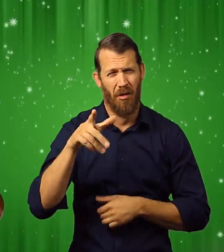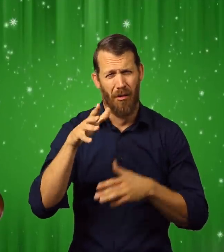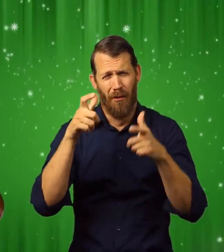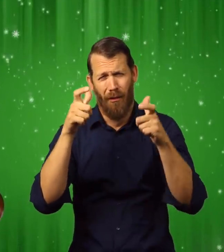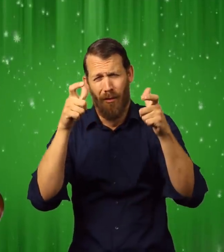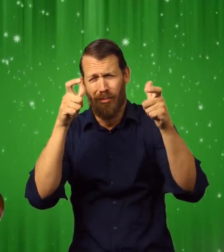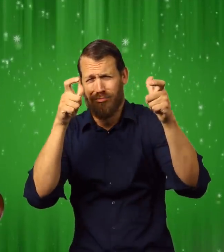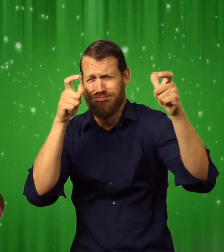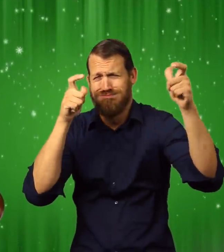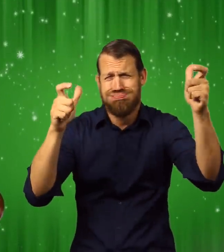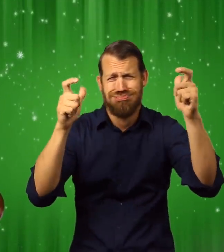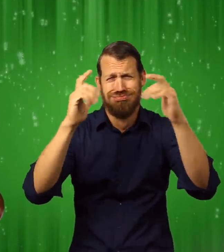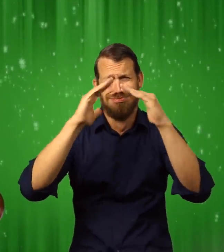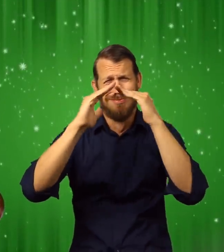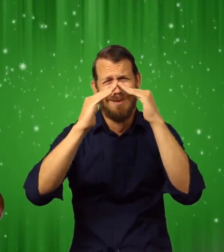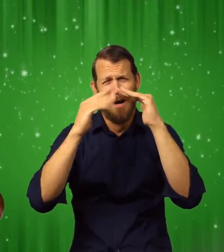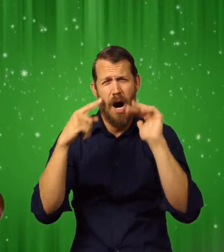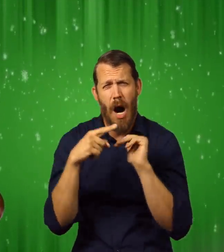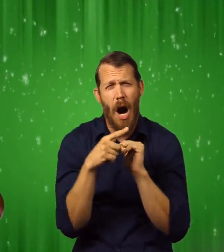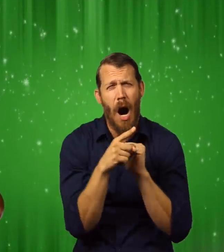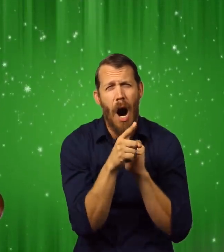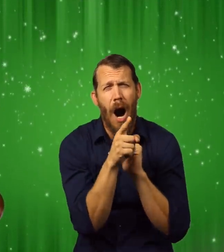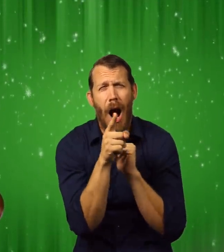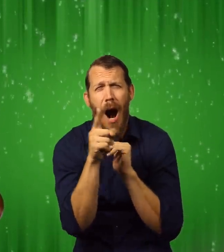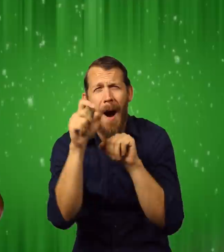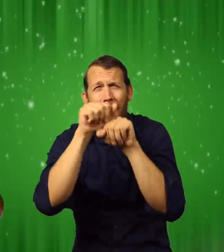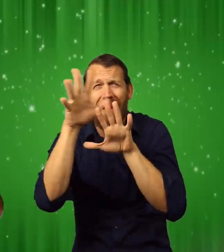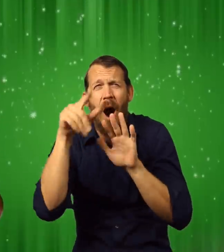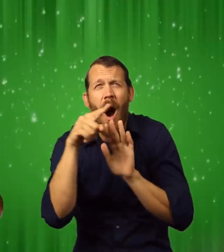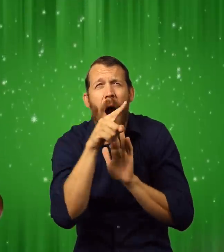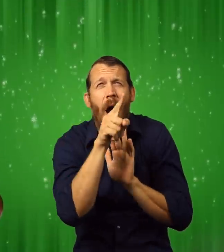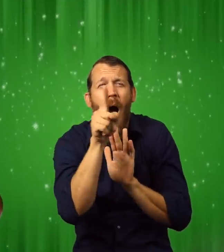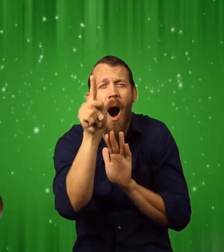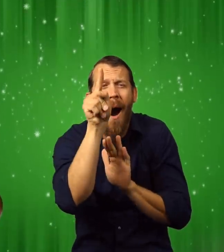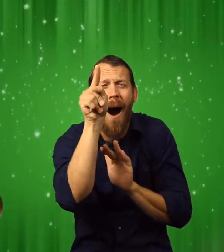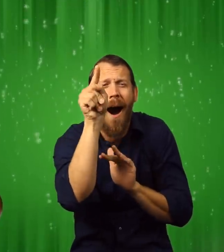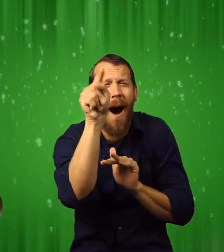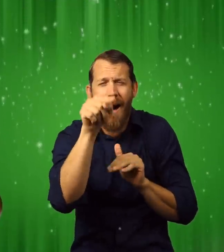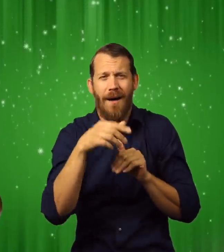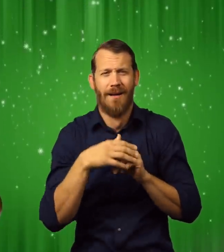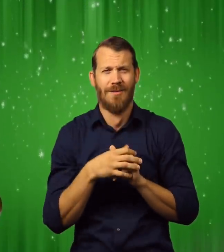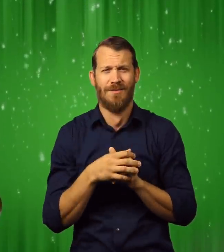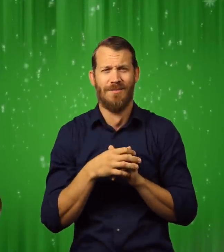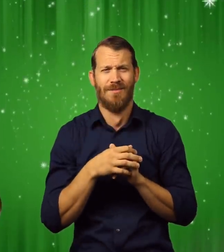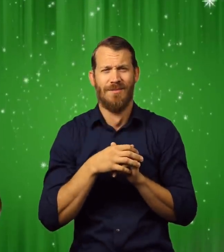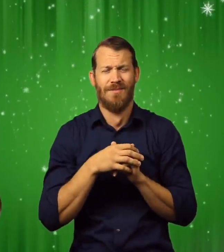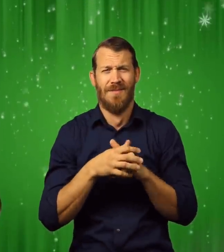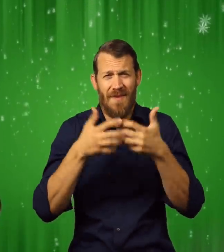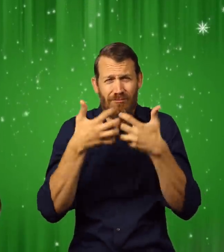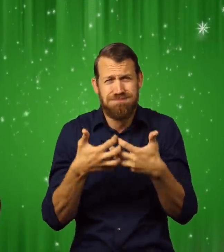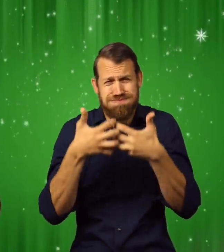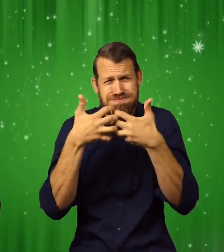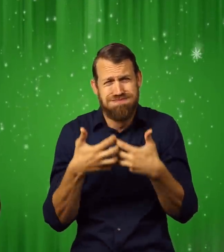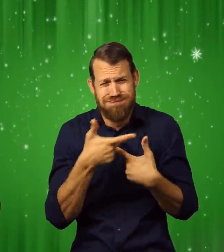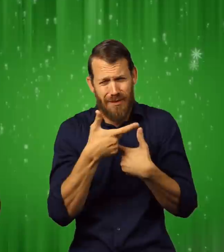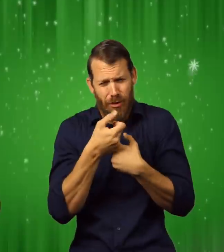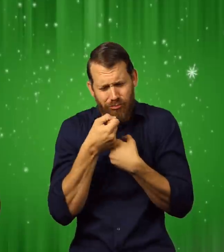It was a huge city standing alone at the top of the world filled with factories